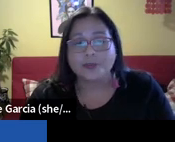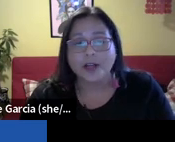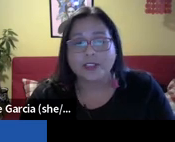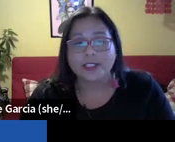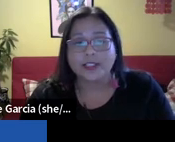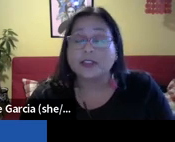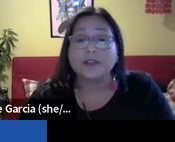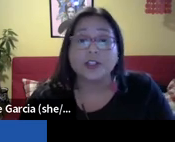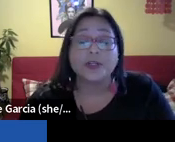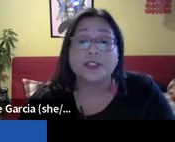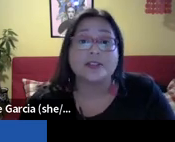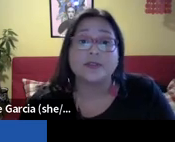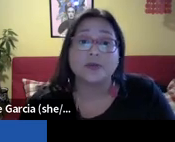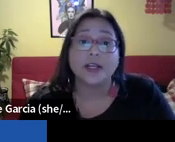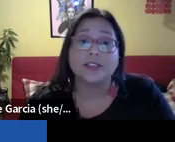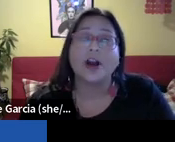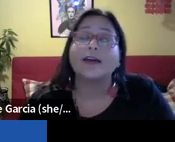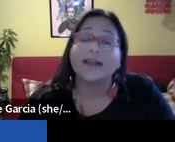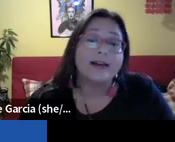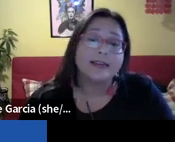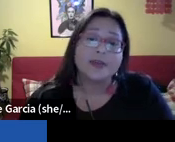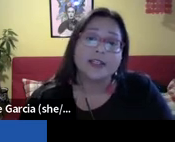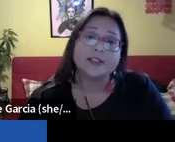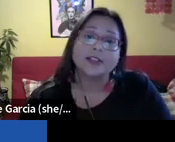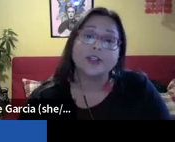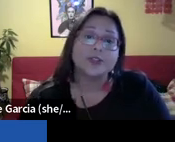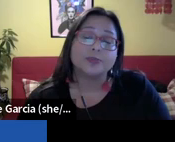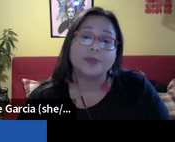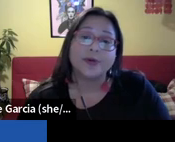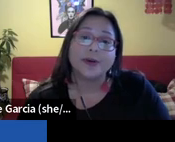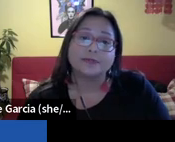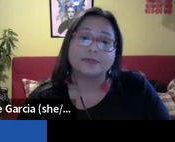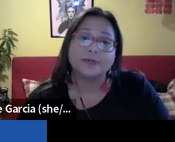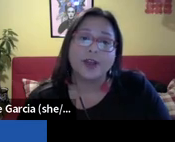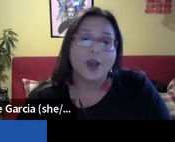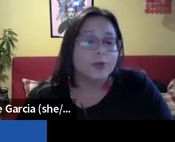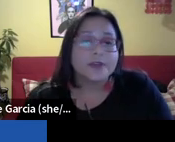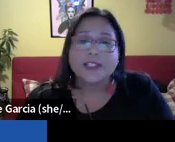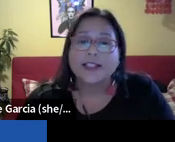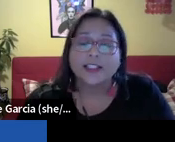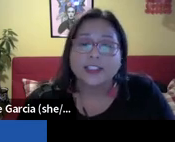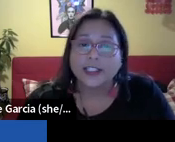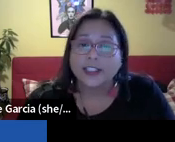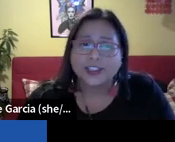same-sex marriage. Unfortunately, attacks against our democracy, civil liberties duty to correct the error of pro prior Us. Supreme Court decisions, but establish the rights we consider fundamental, including the right to contraception, same sex marriage Unfortunately, attacks against our democracy, civil liberties and civil rights are not limited to the us.